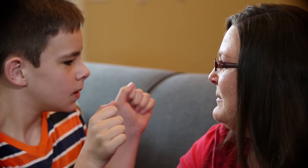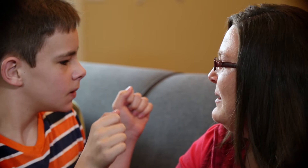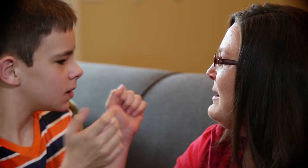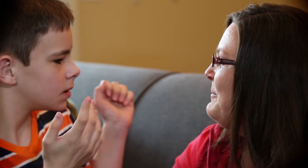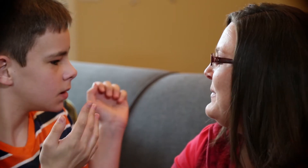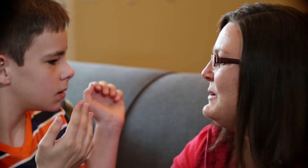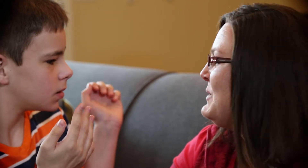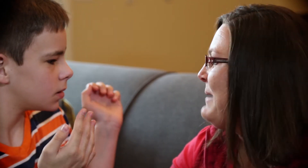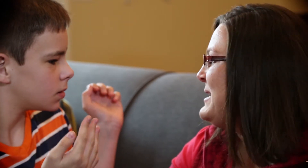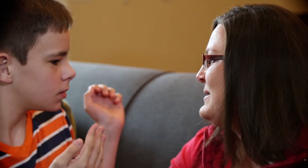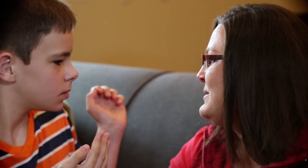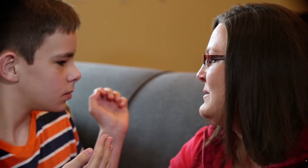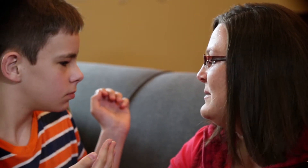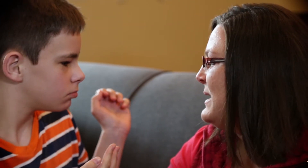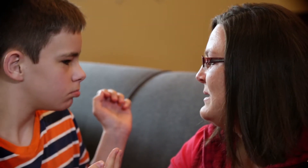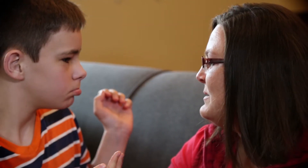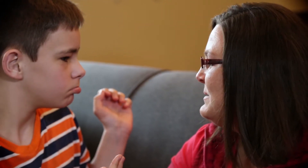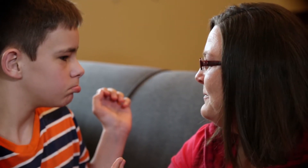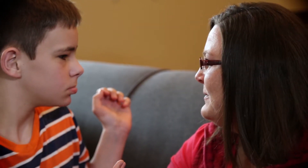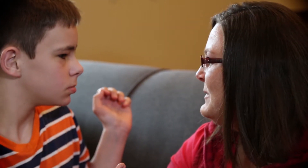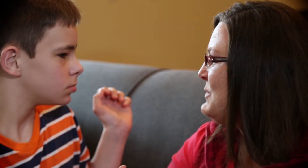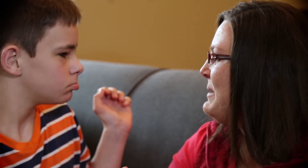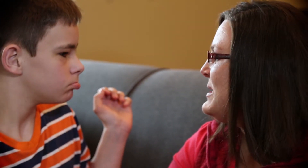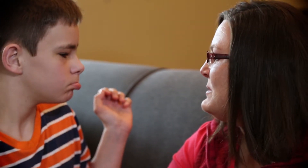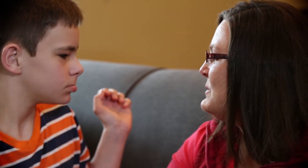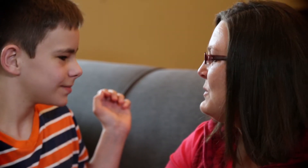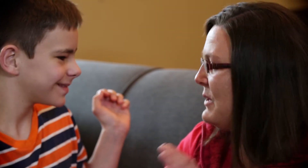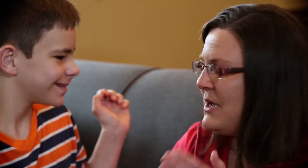those are happy tears, Sam, those aren't sad tears. They are happy tears for good